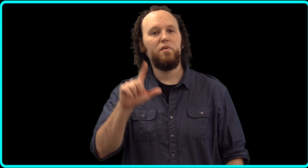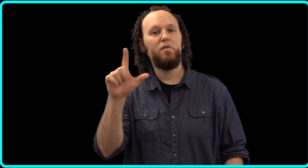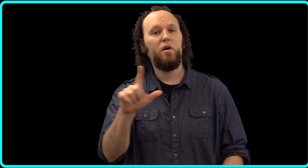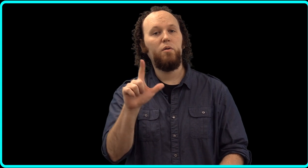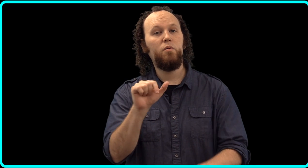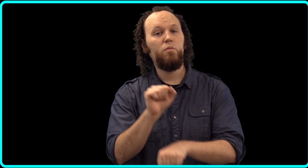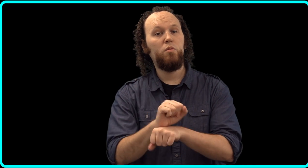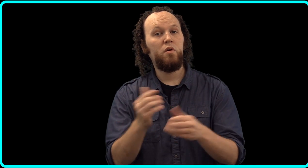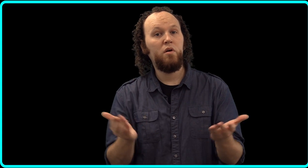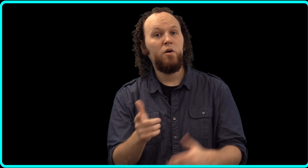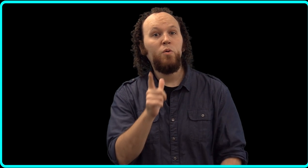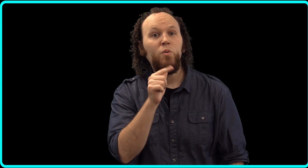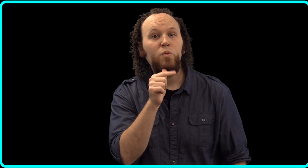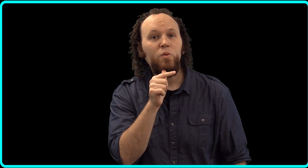Wondering who the librarians are?